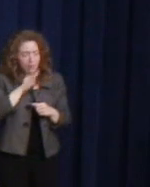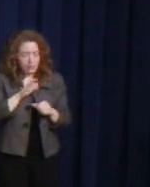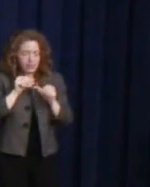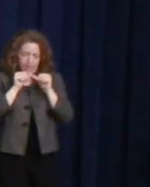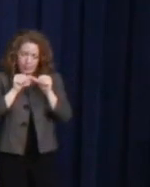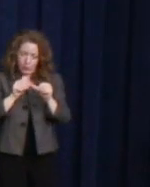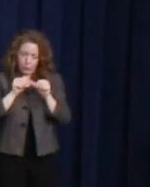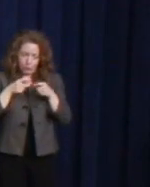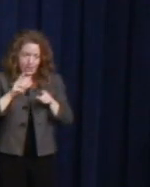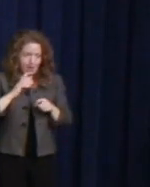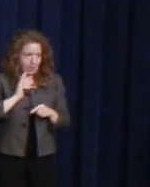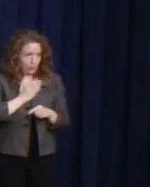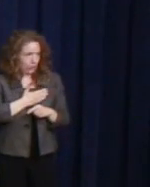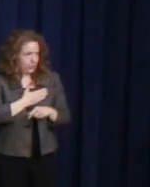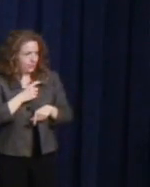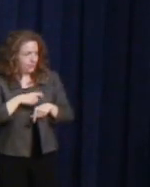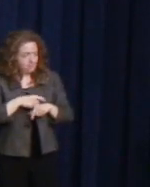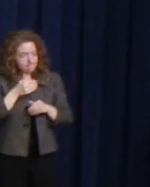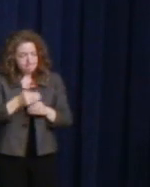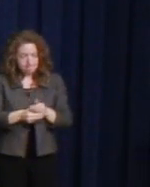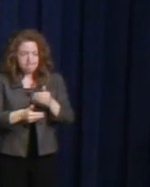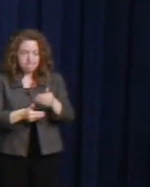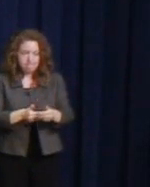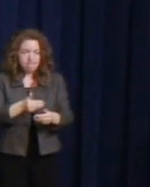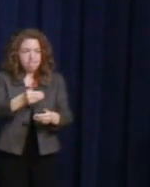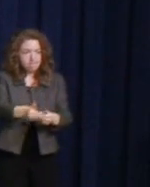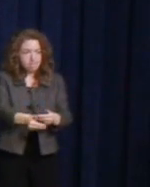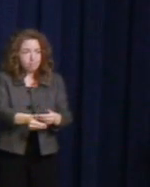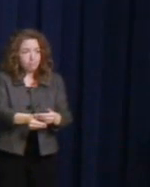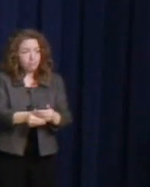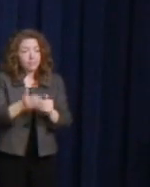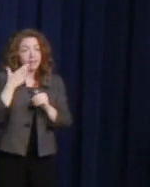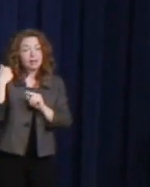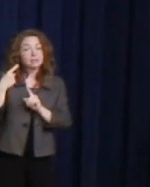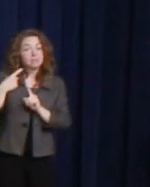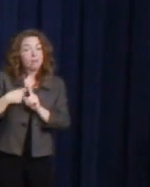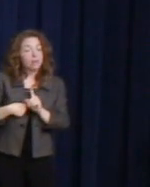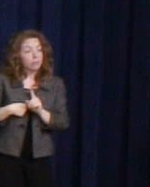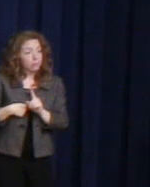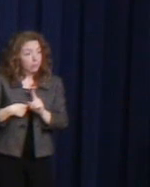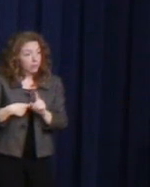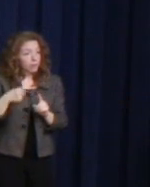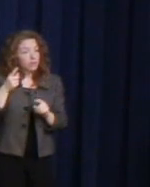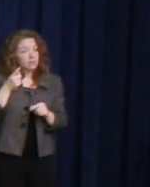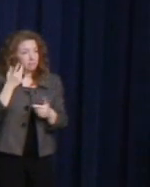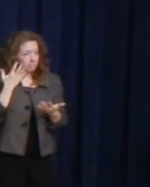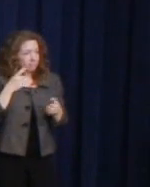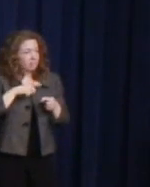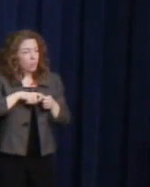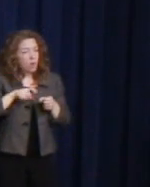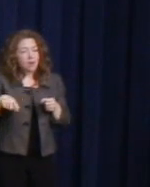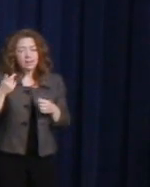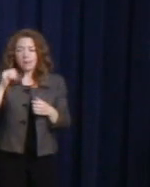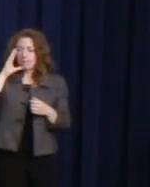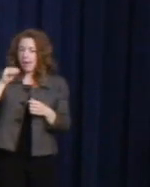Last month, an openly gay man was drafted to the National Football League and celebrated